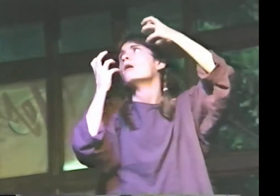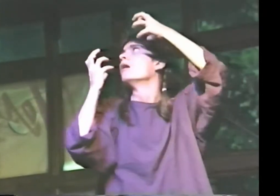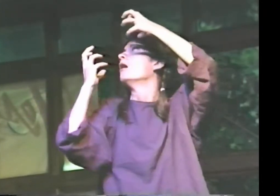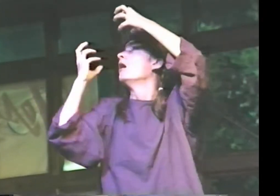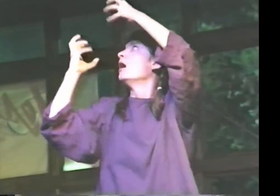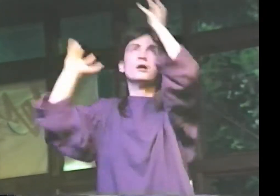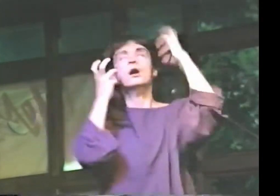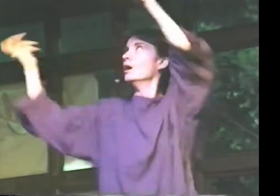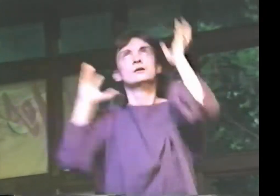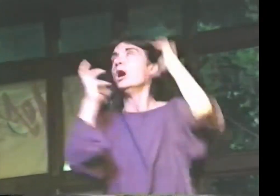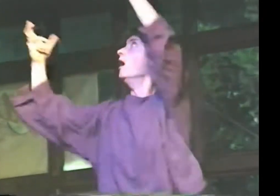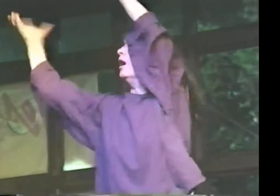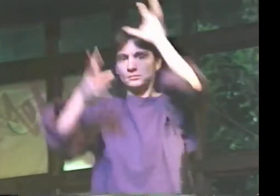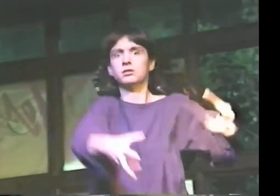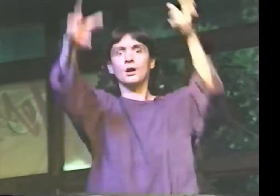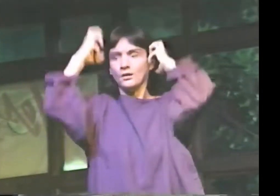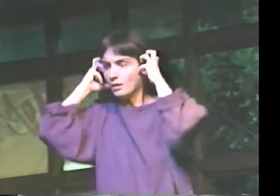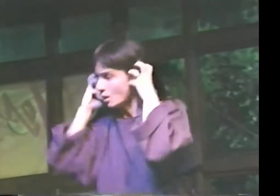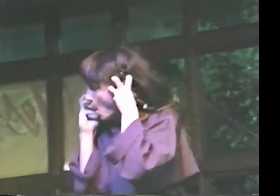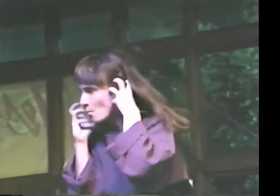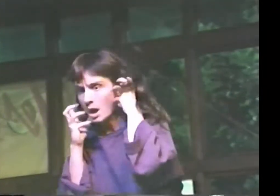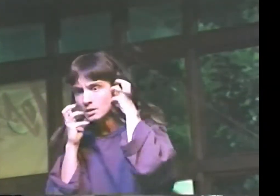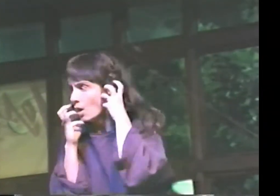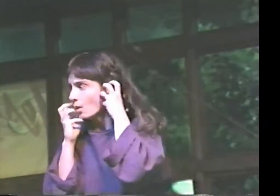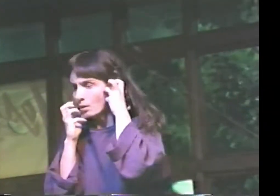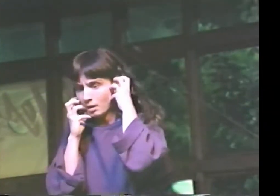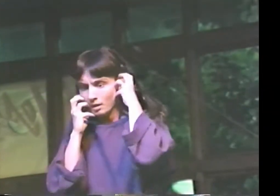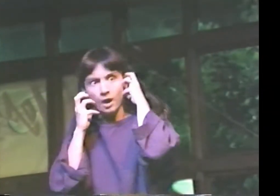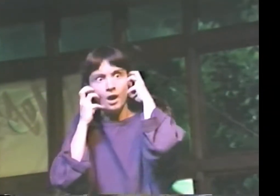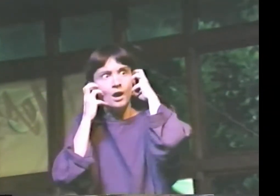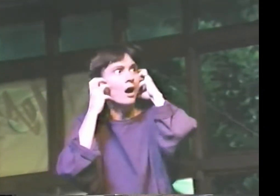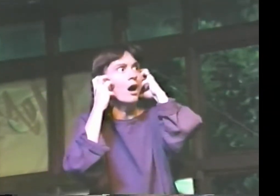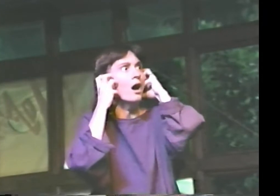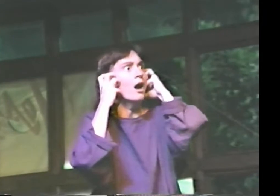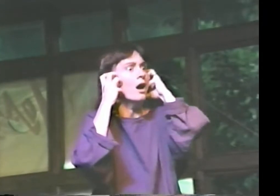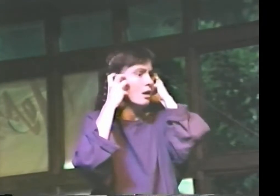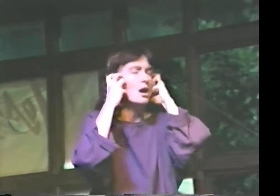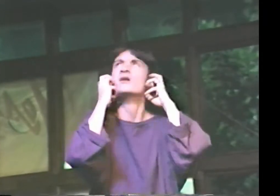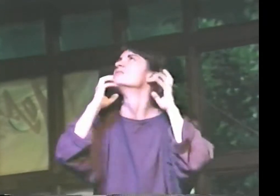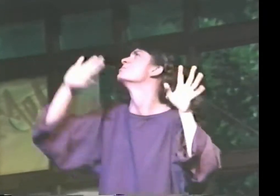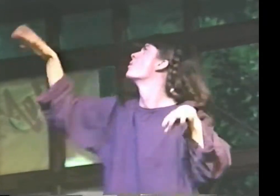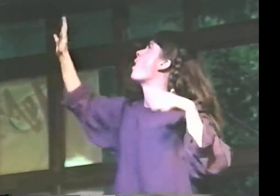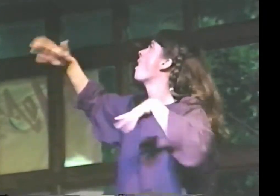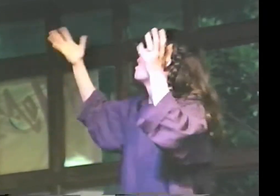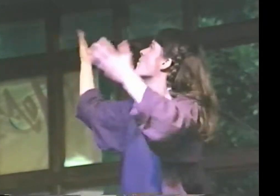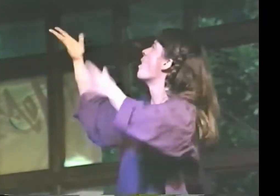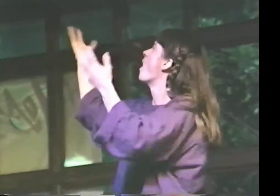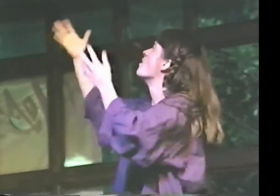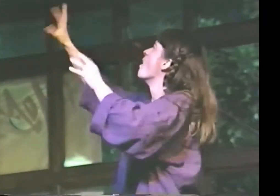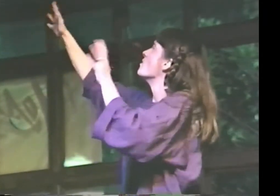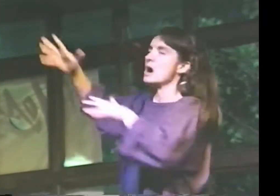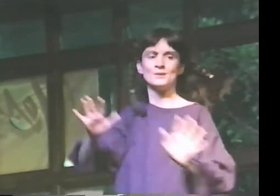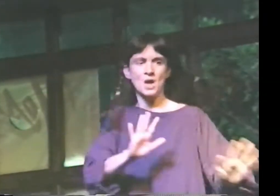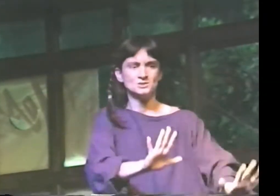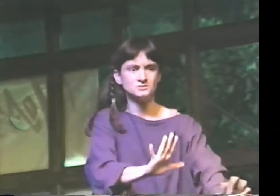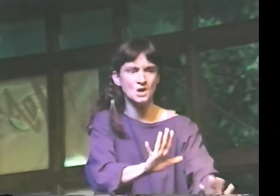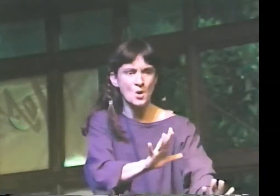THE HEADPHONES, THE HEADPHONES, THE HEADPHONES. SHE GRABBED THEM. "WHA--WHAT IS IT," I SAID. "WHAT? WHAT?"